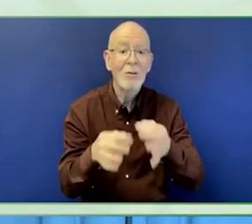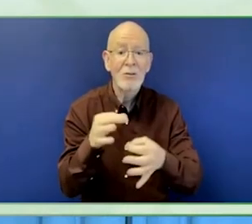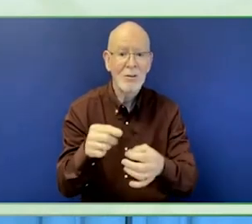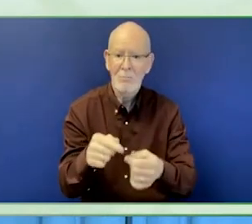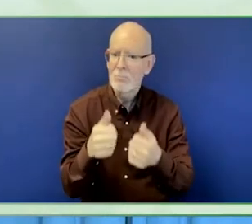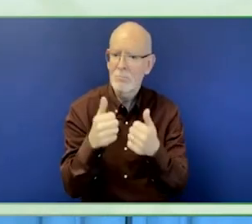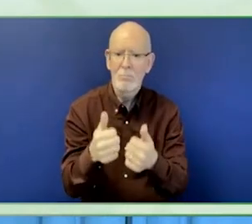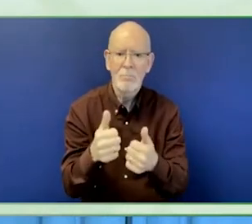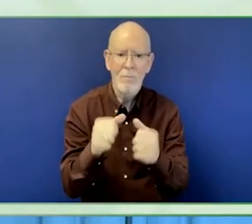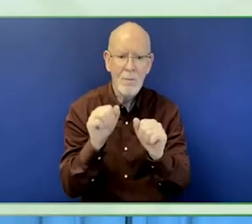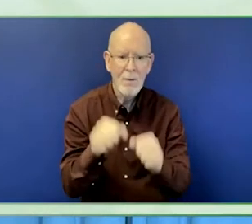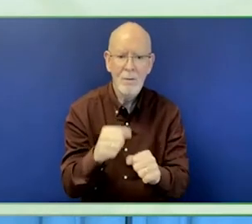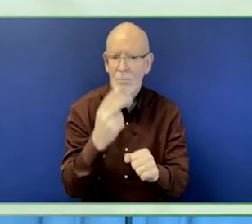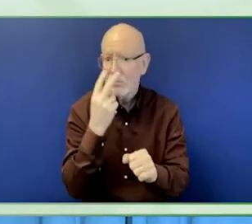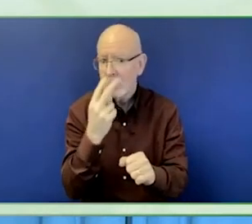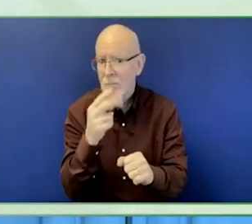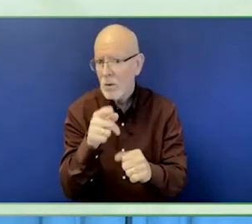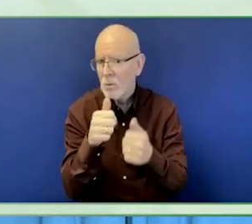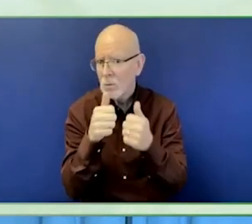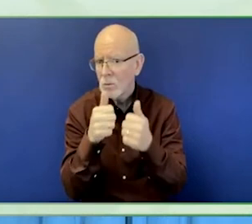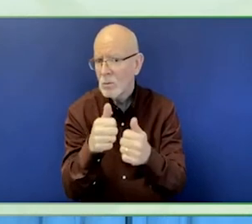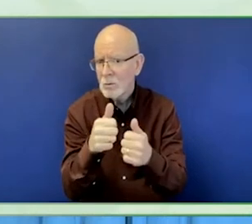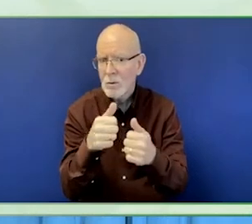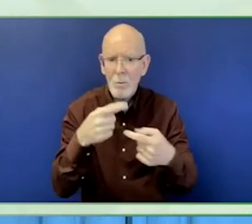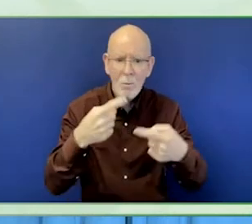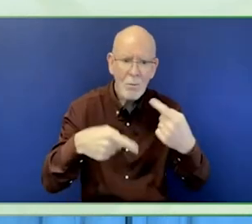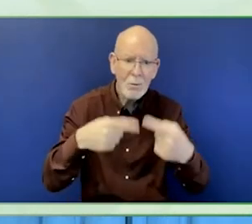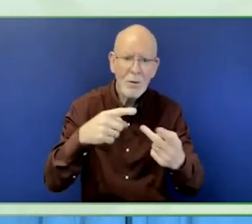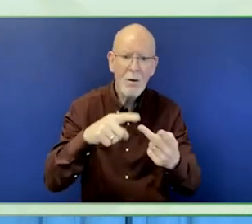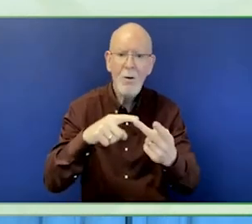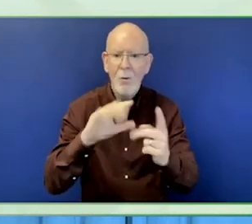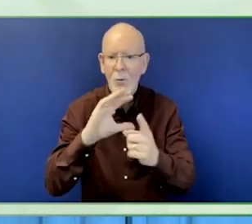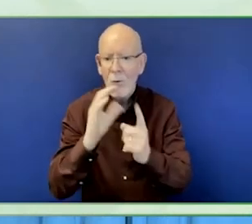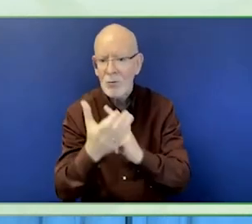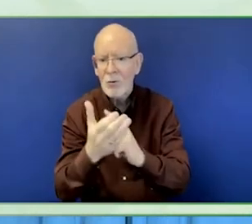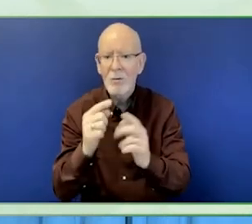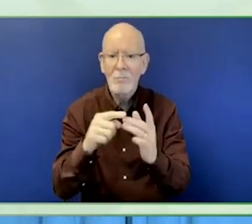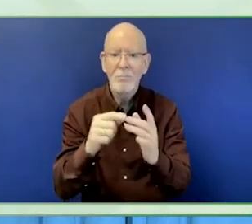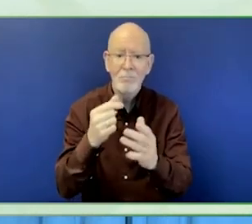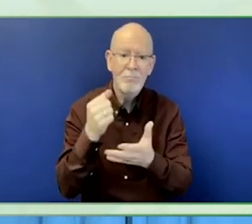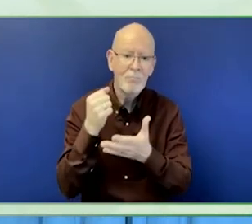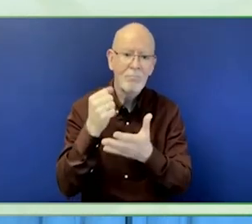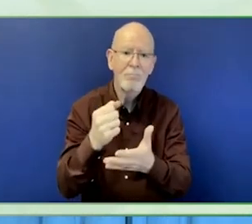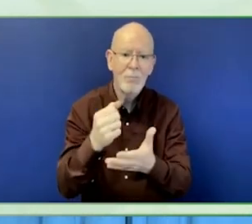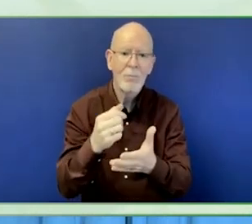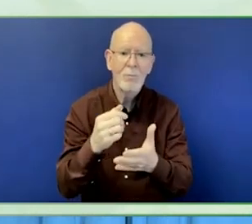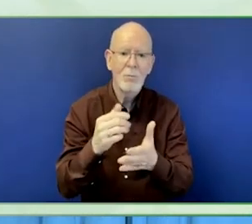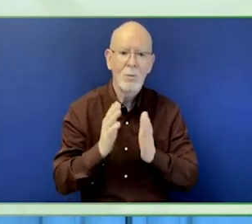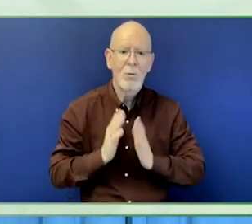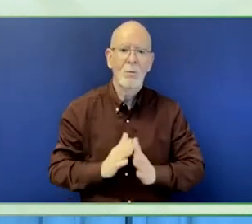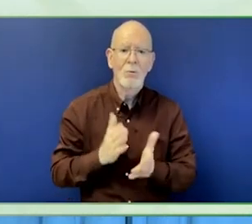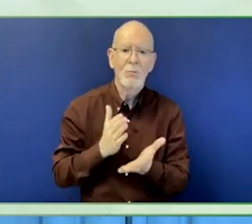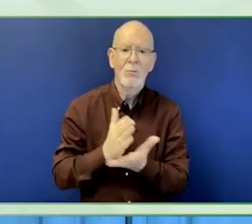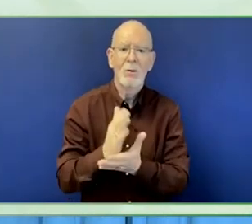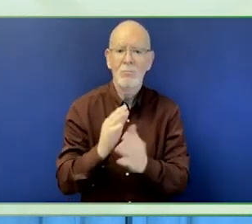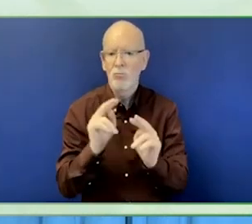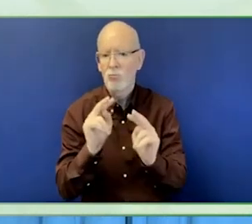We are increasingly connecting a disability commitment with commitments around diversity, equity, and inclusion.